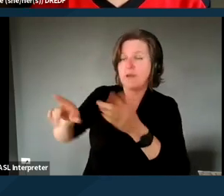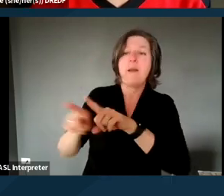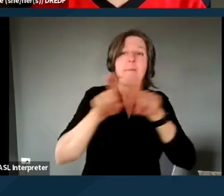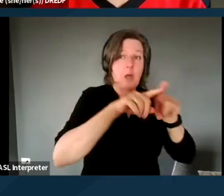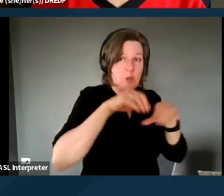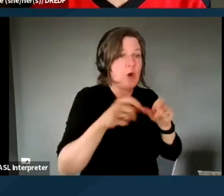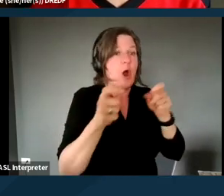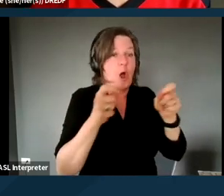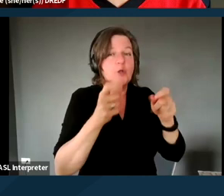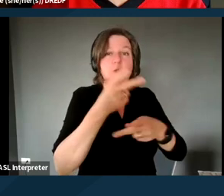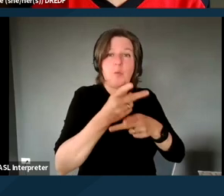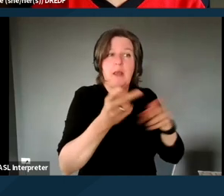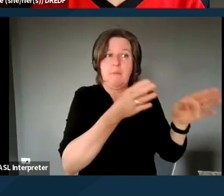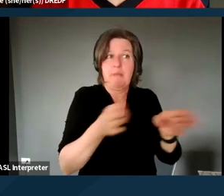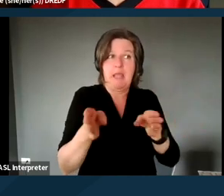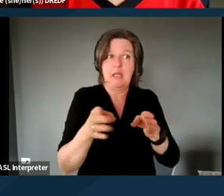which I think you probably are,